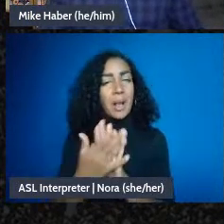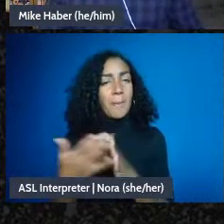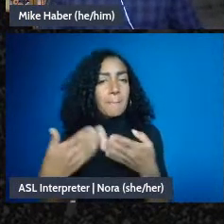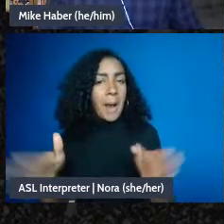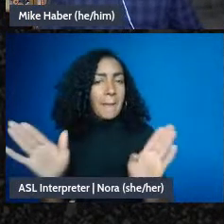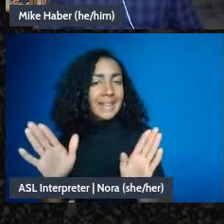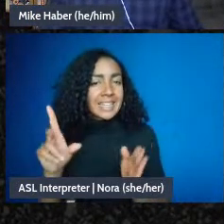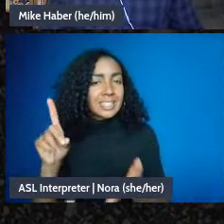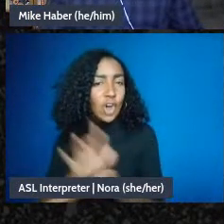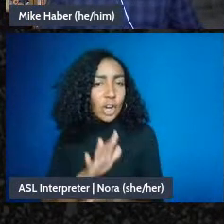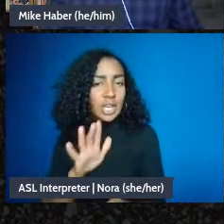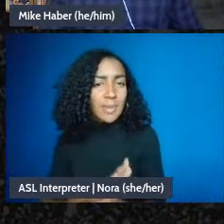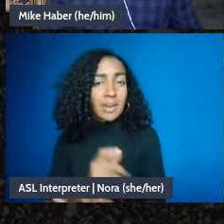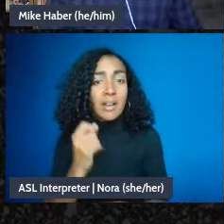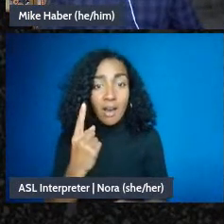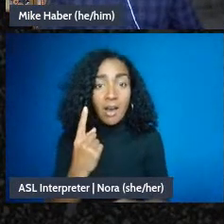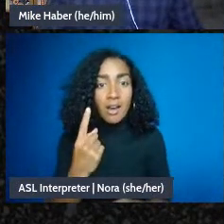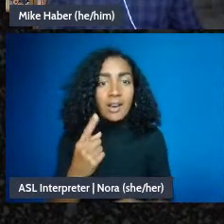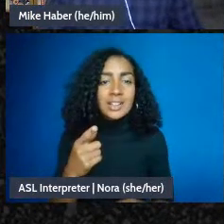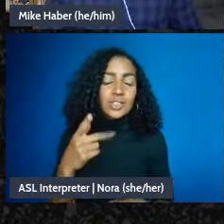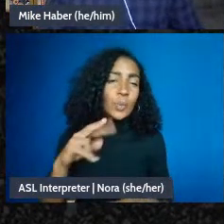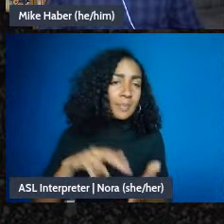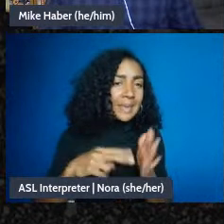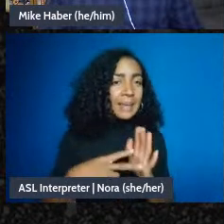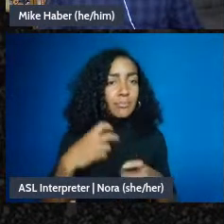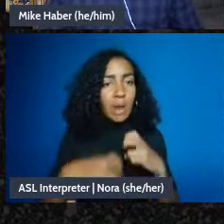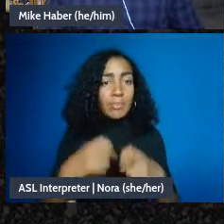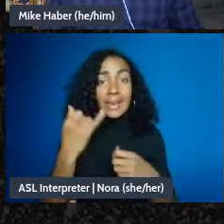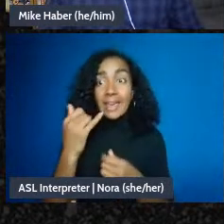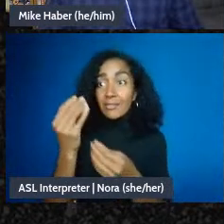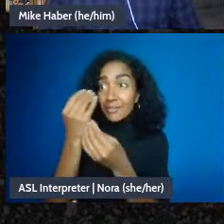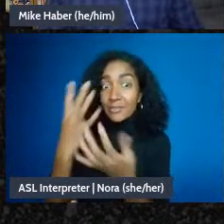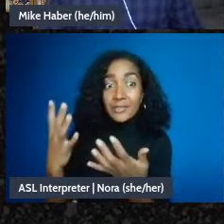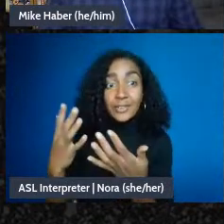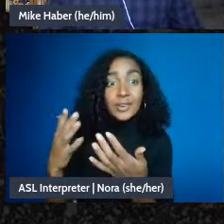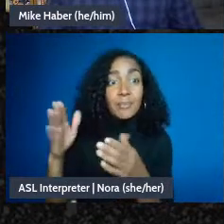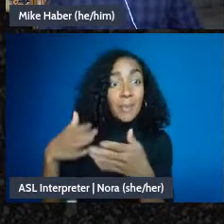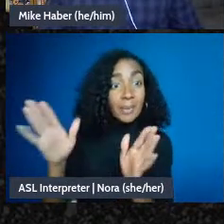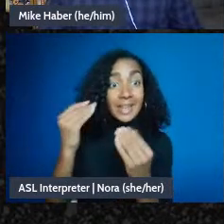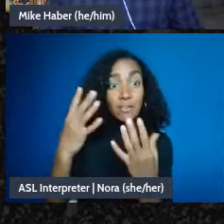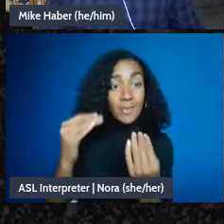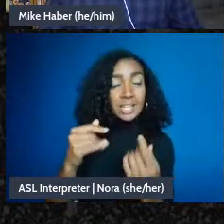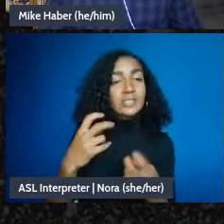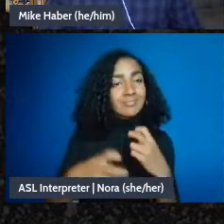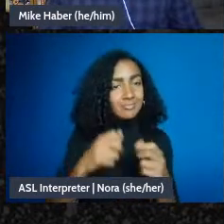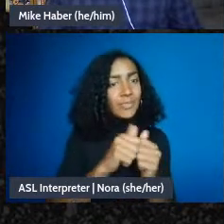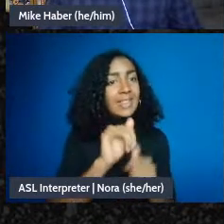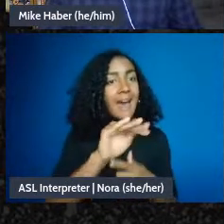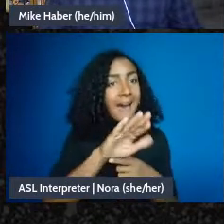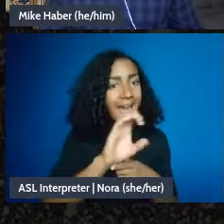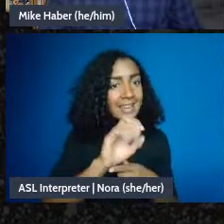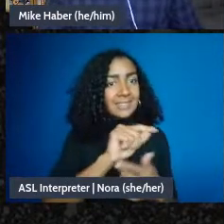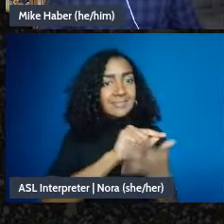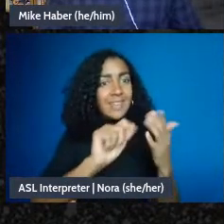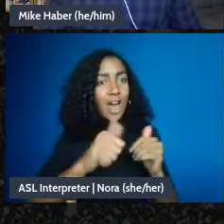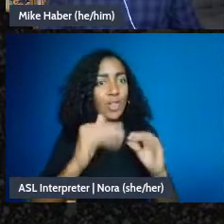other groups like any other governmental agencies like that. But those documents are semi-public at